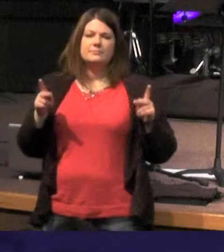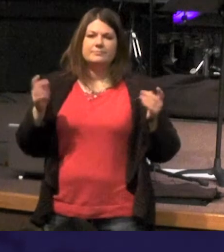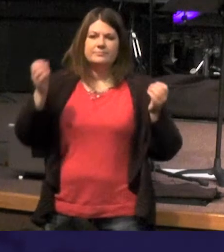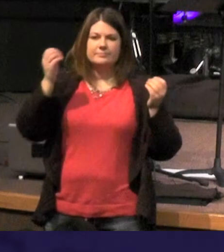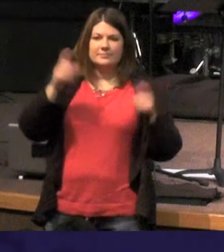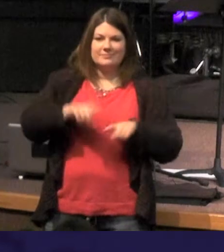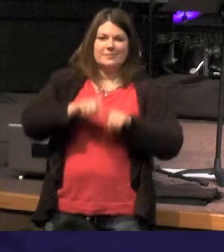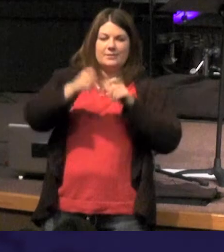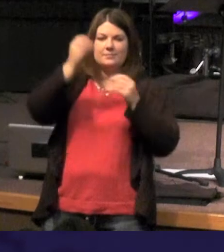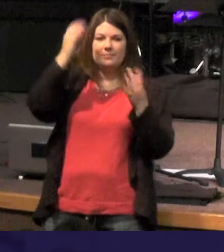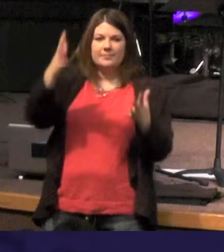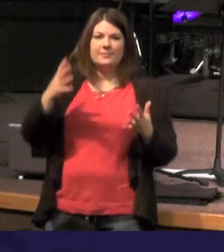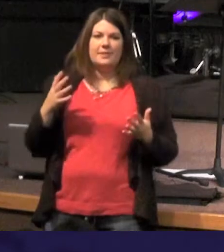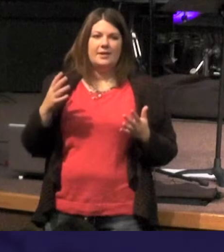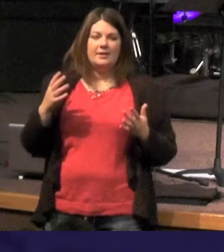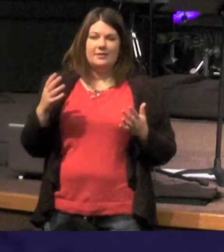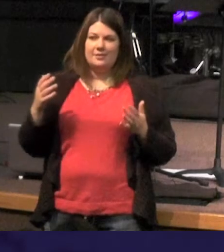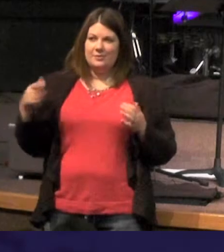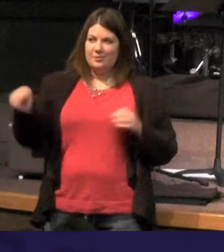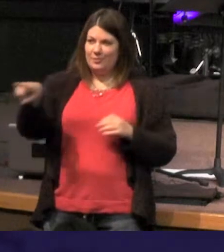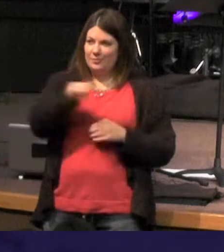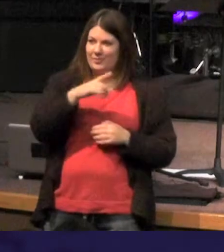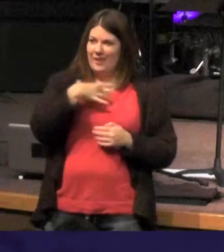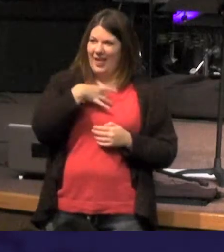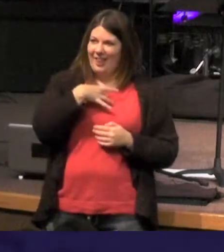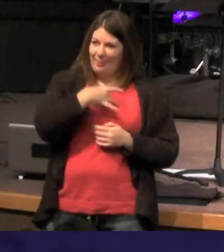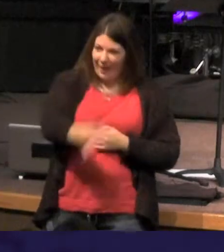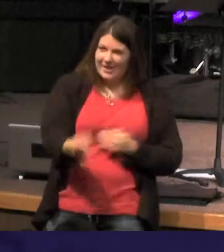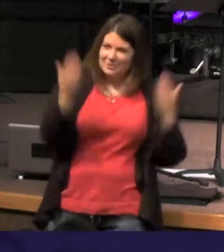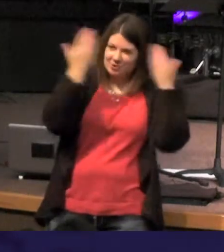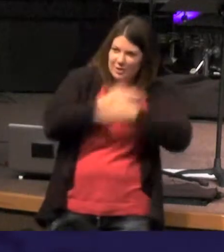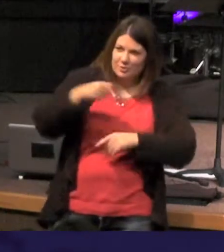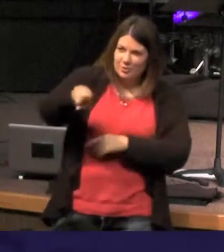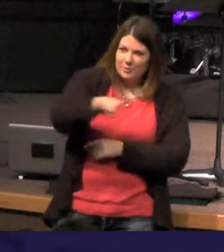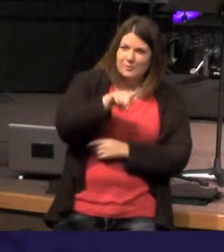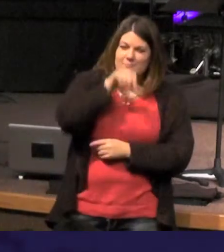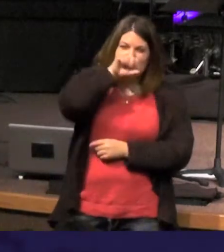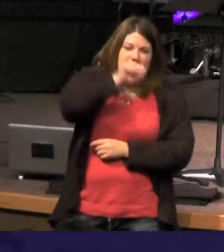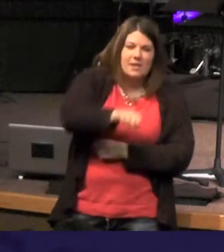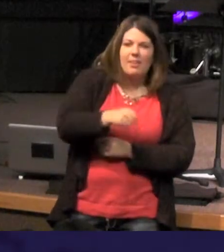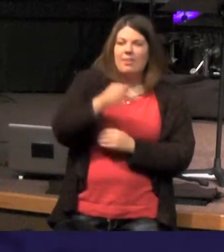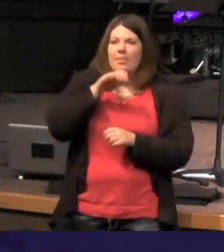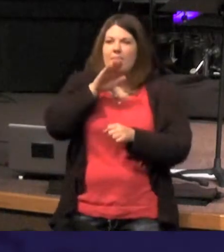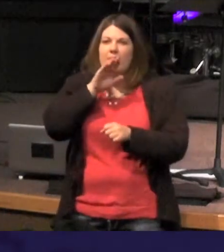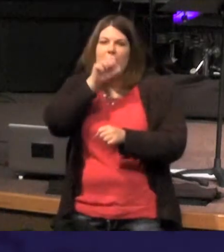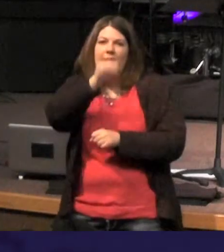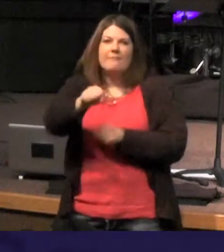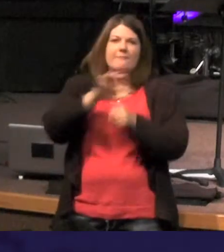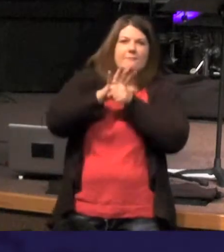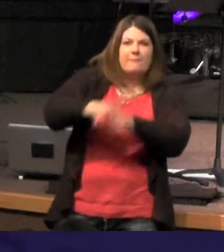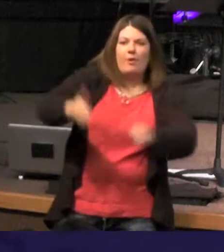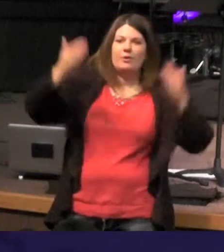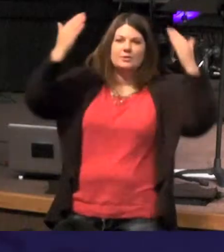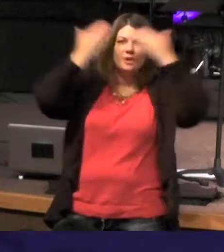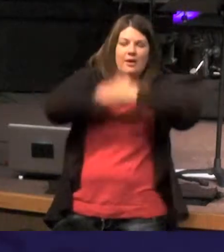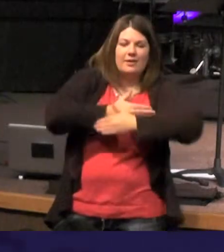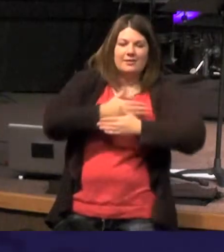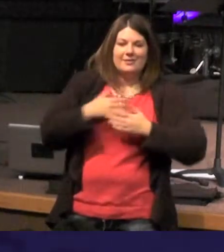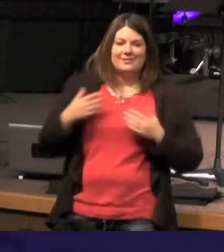does anybody just really like darkness anybody like total darkness - darkness didn't used to scare me as much it scares me now